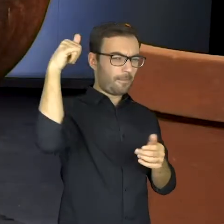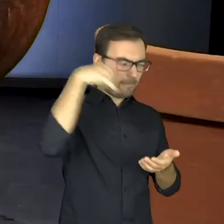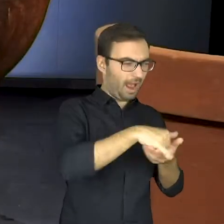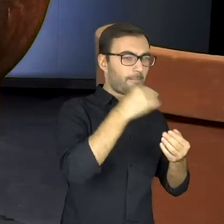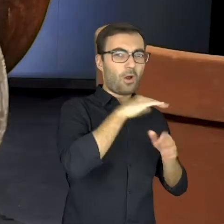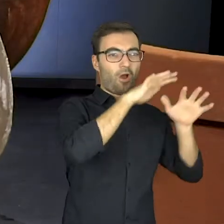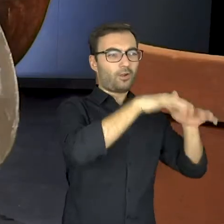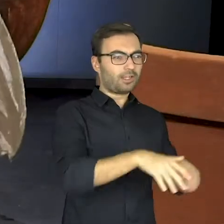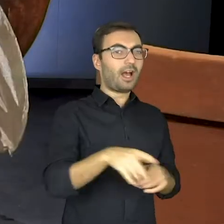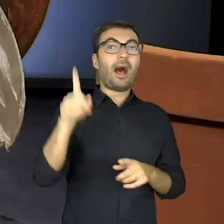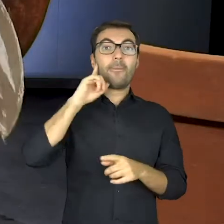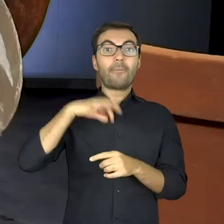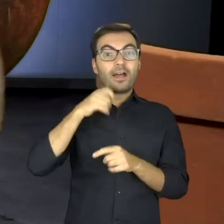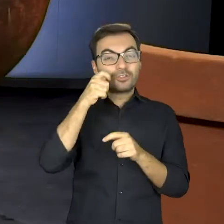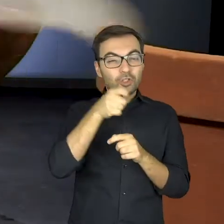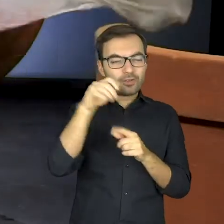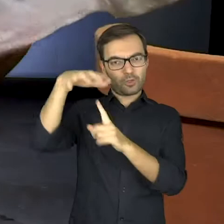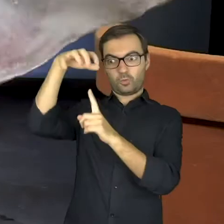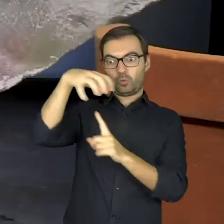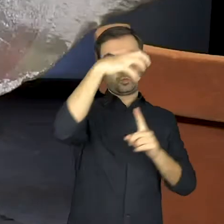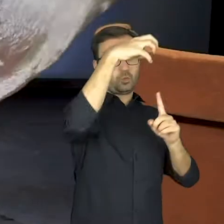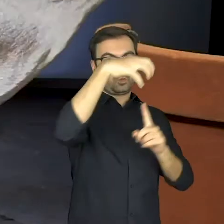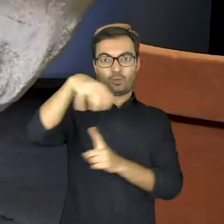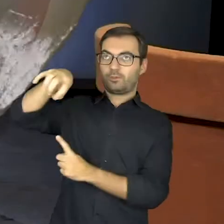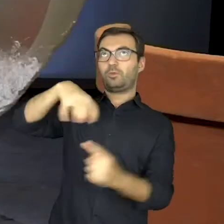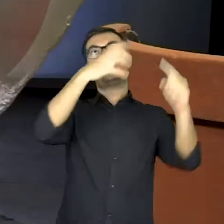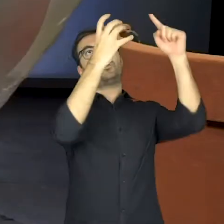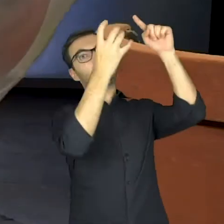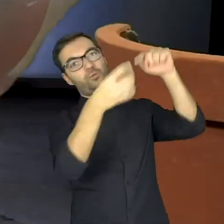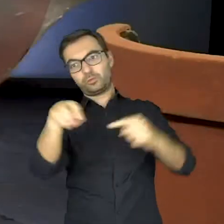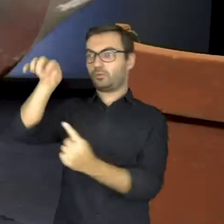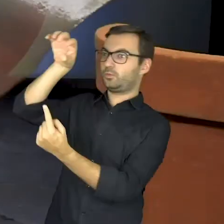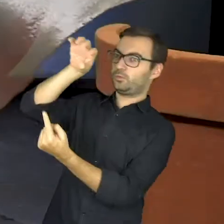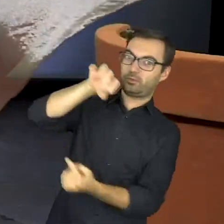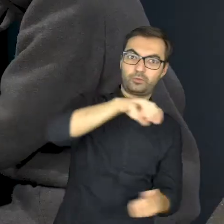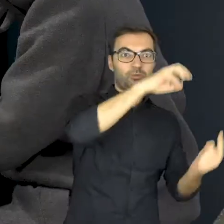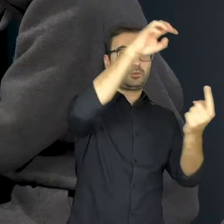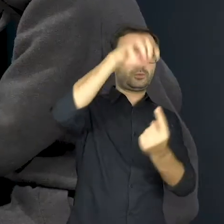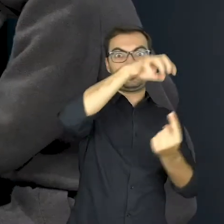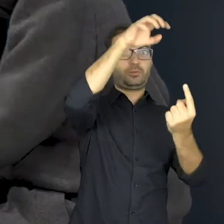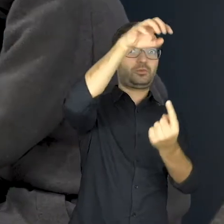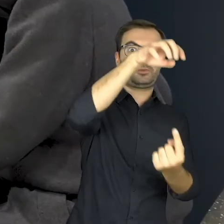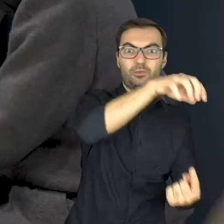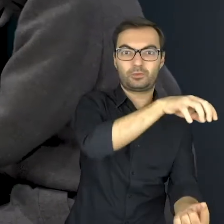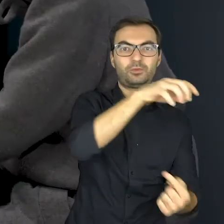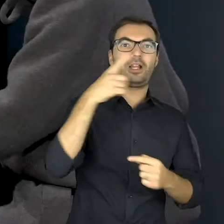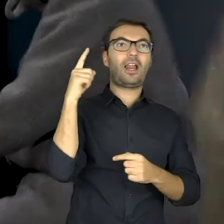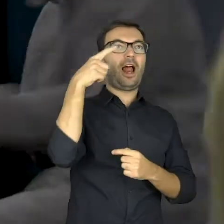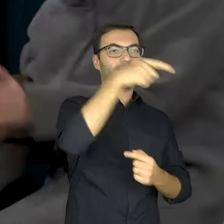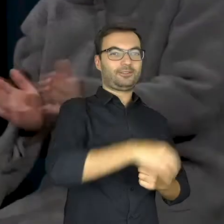And Mr. Eyeglass was flying free. The wind made him fly up very high And our dear sir felt like a butterfly.